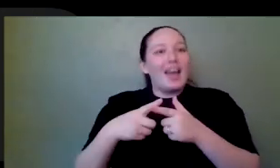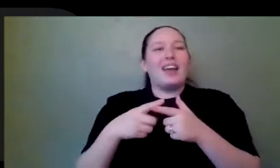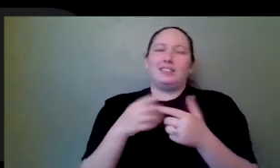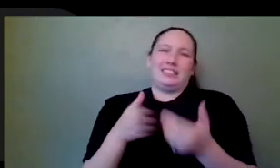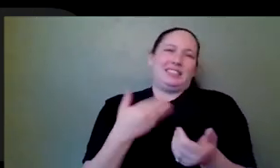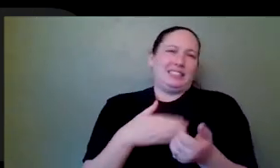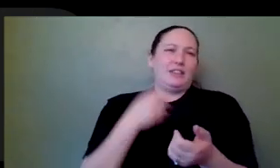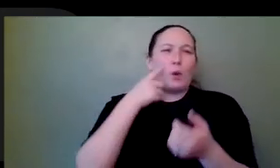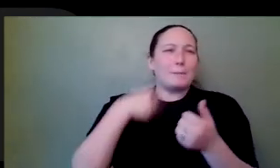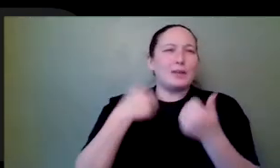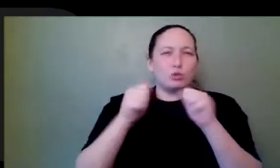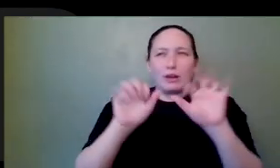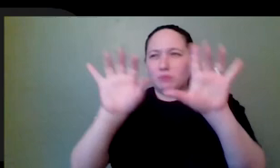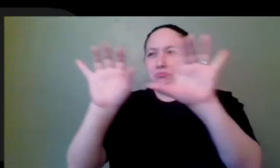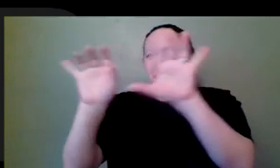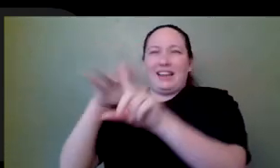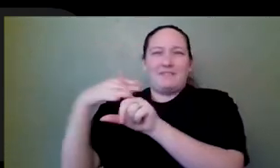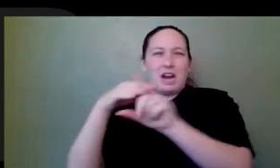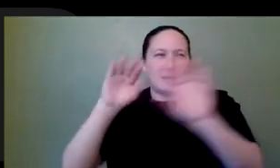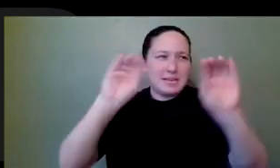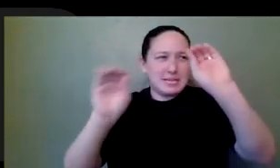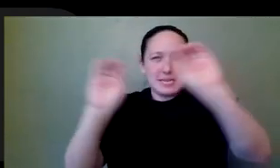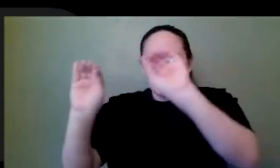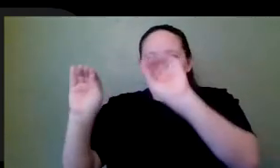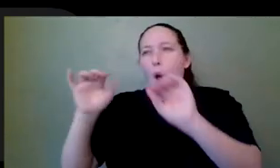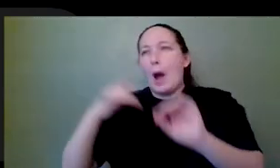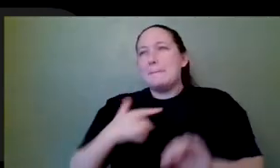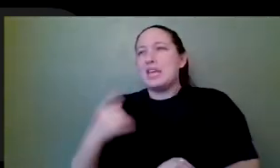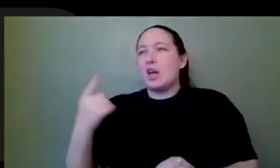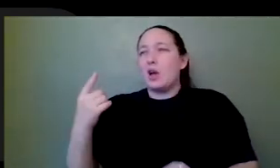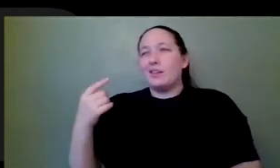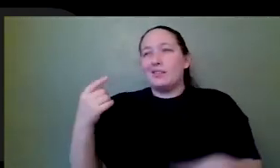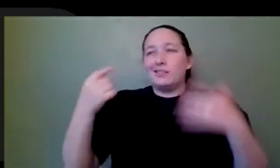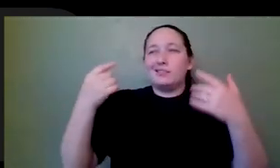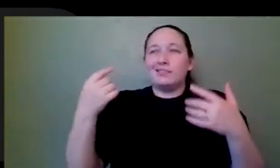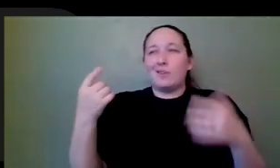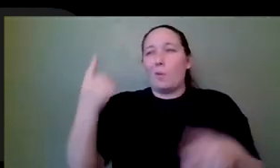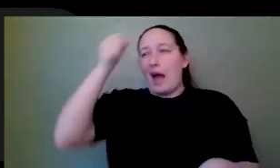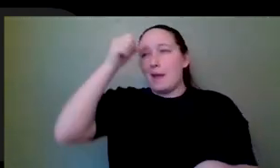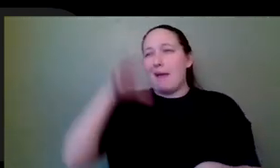for me to start doing the environmental storytelling. Oh, here's where when I, McGee and Duke had their their fight. And, you know, that